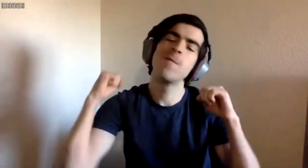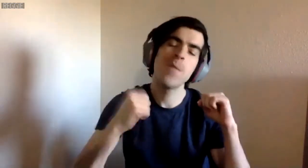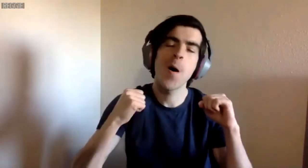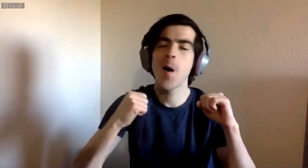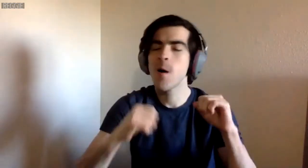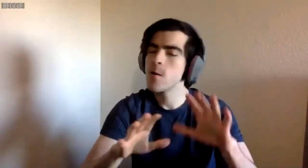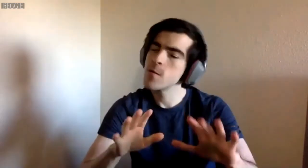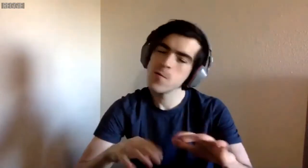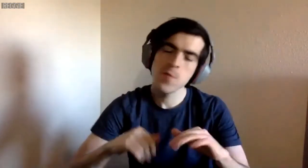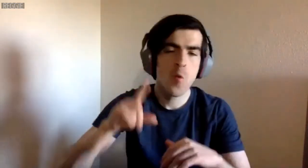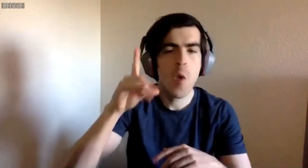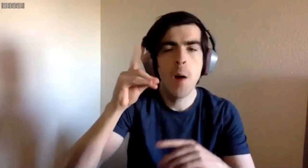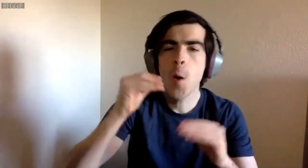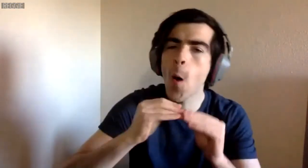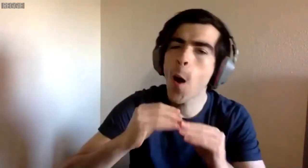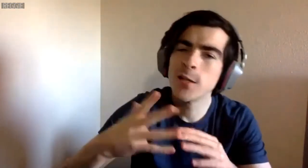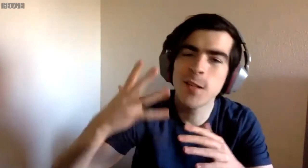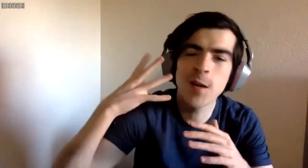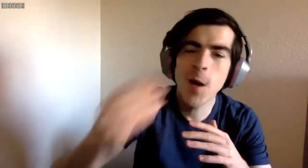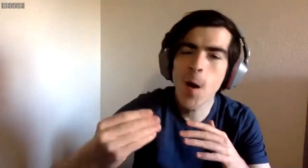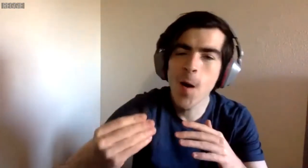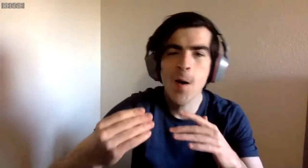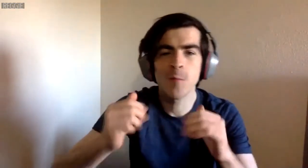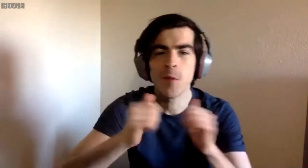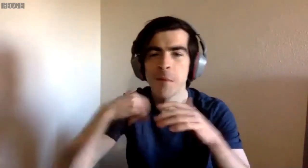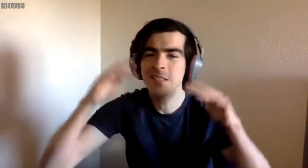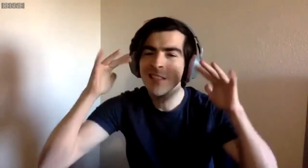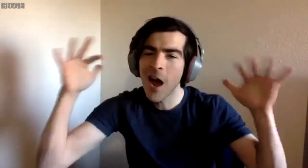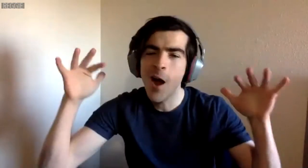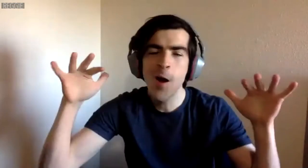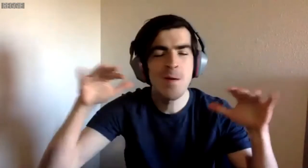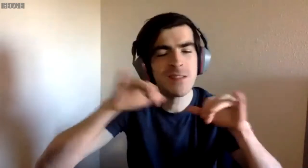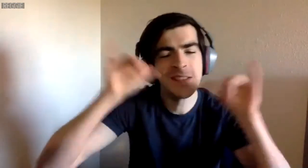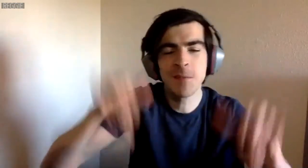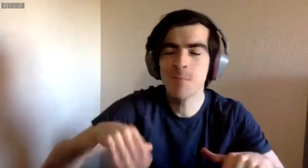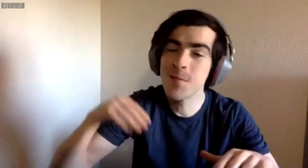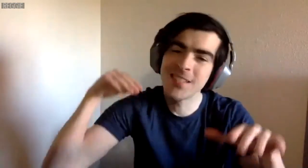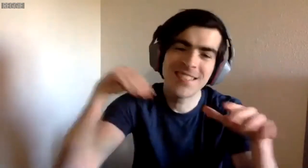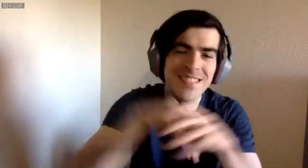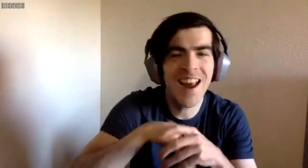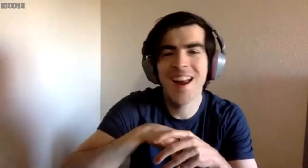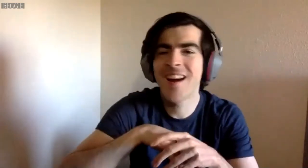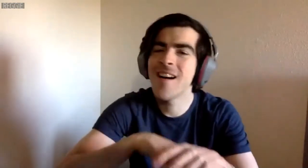Reggie: Ah, just one more batch of sound systems to install,